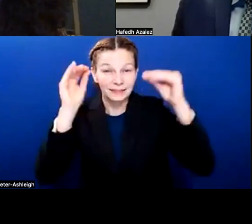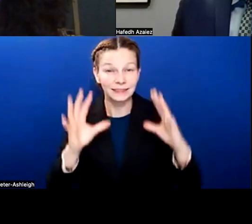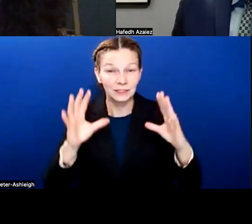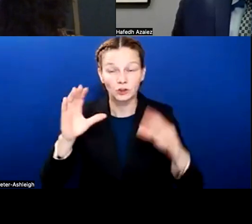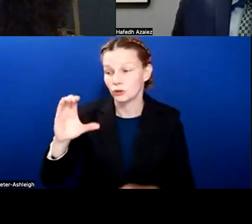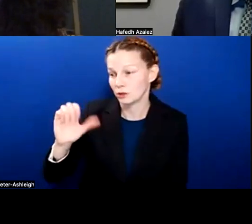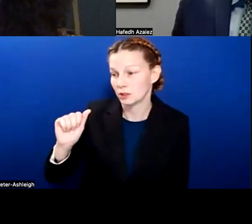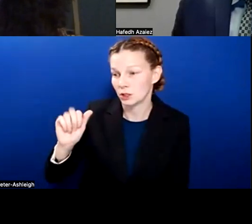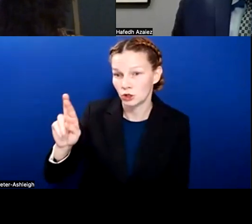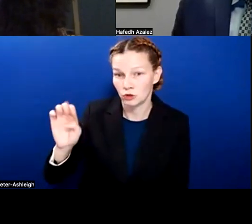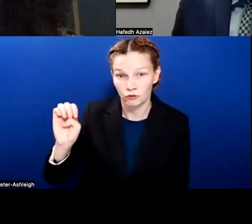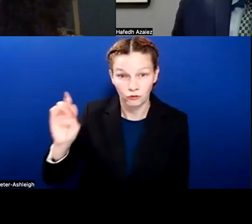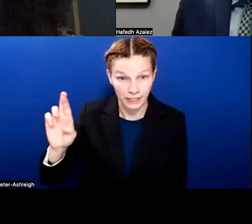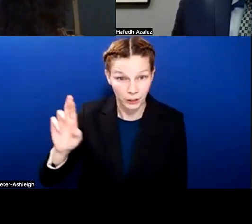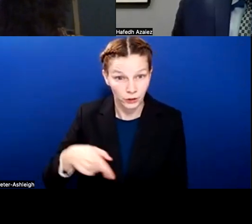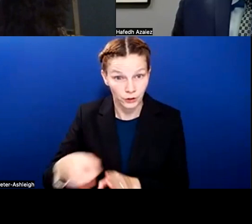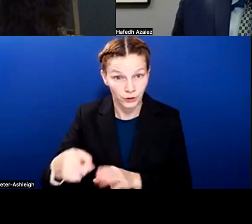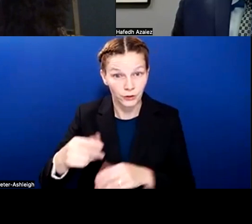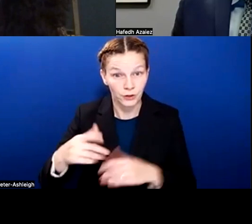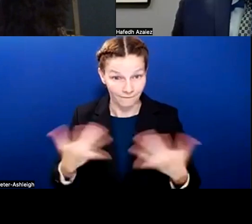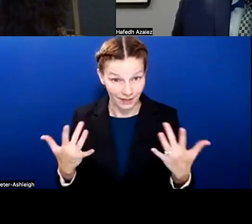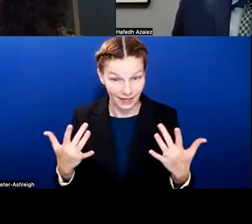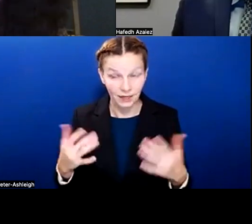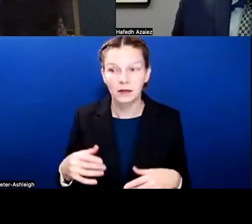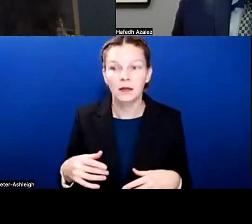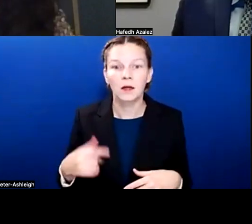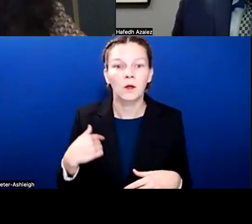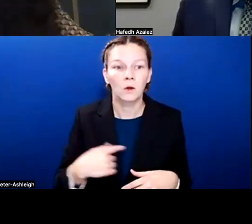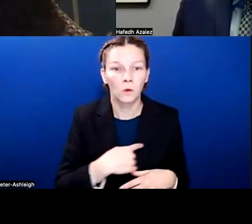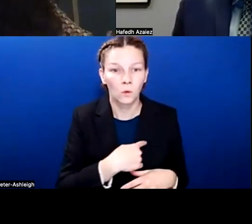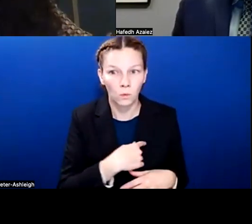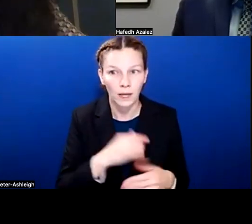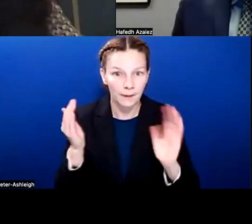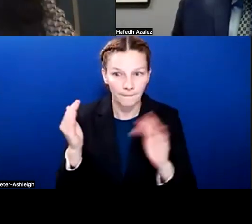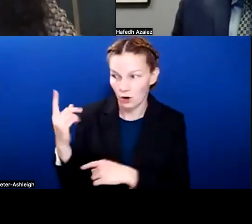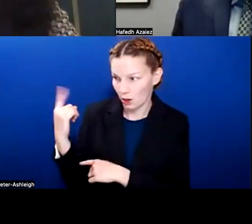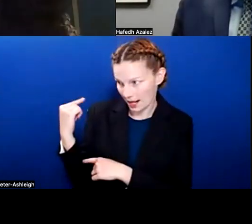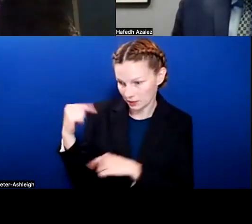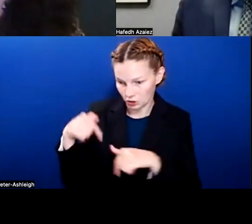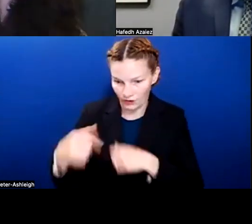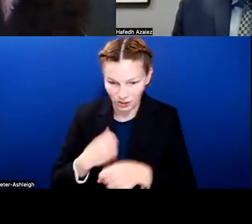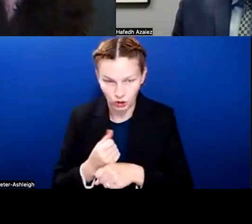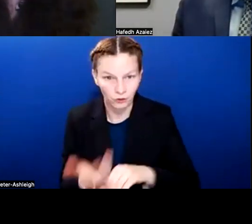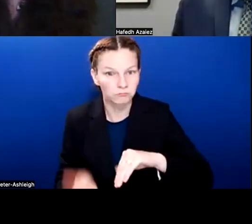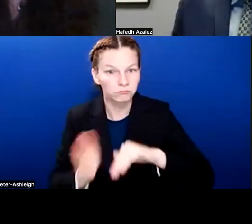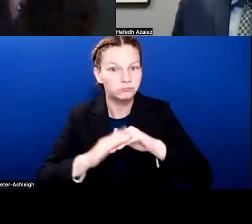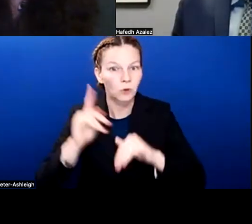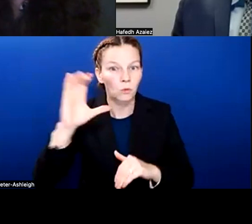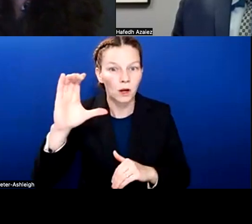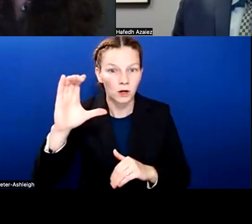And we had almost a hundred more candidates attend compared to last year. So I think our reputation